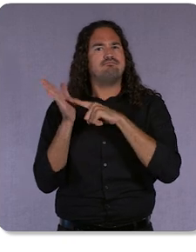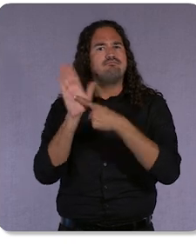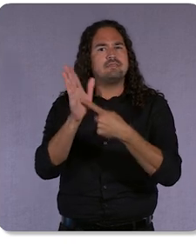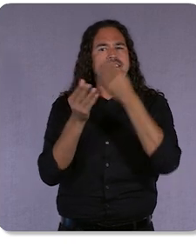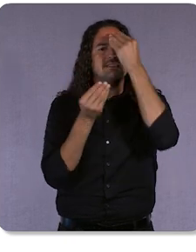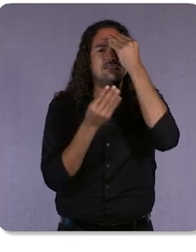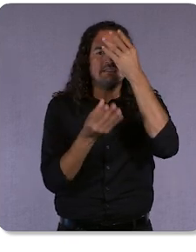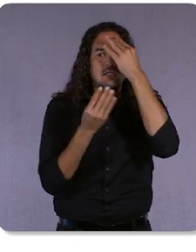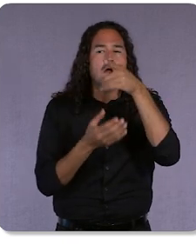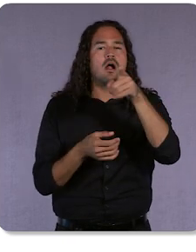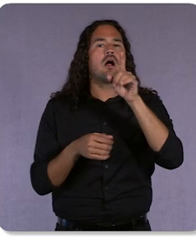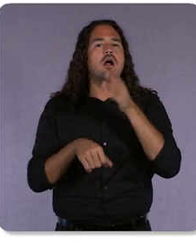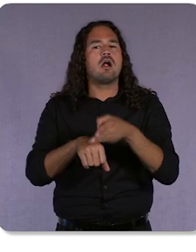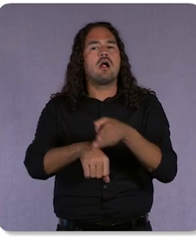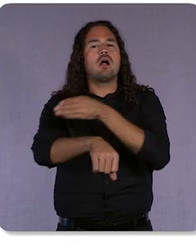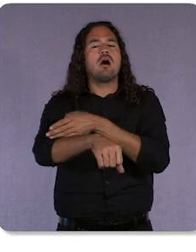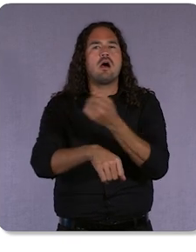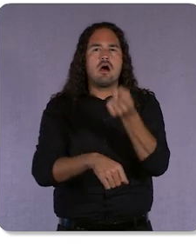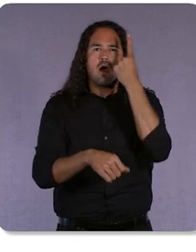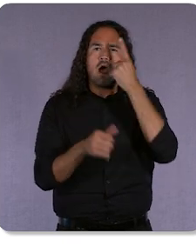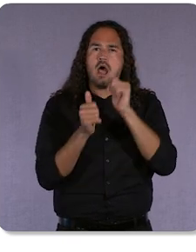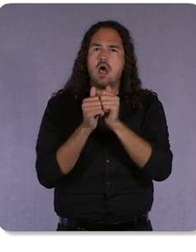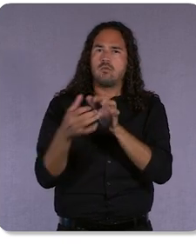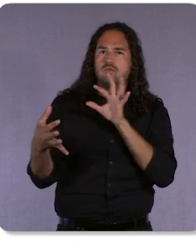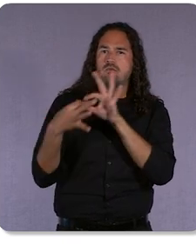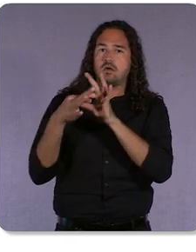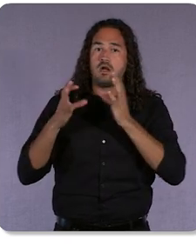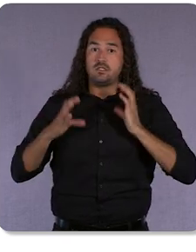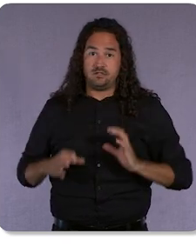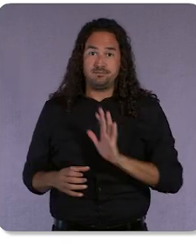use to better understand your customers. It’s just there, ready for you.